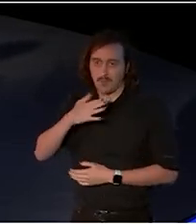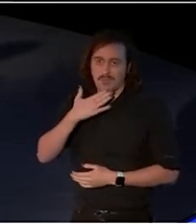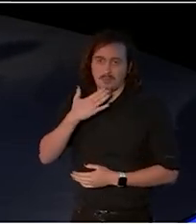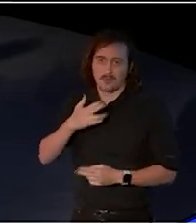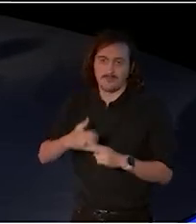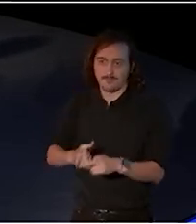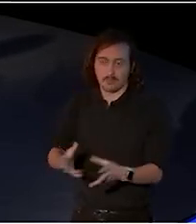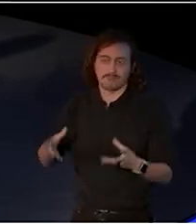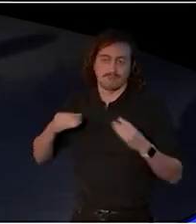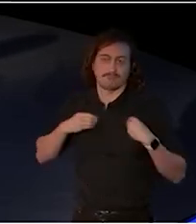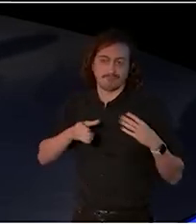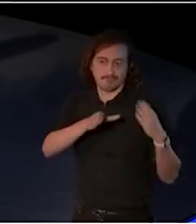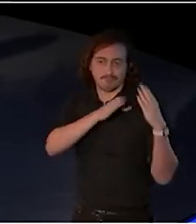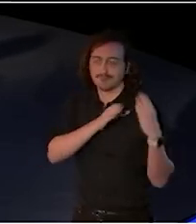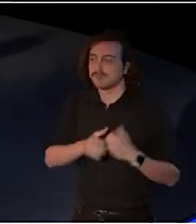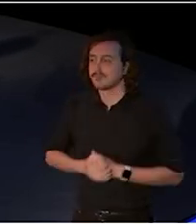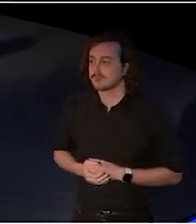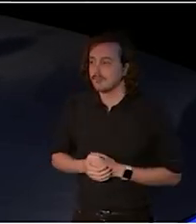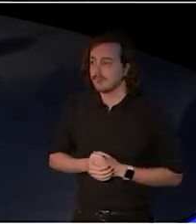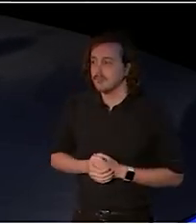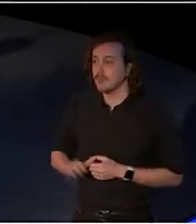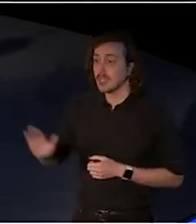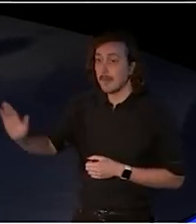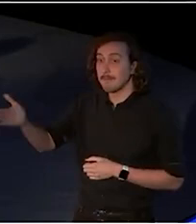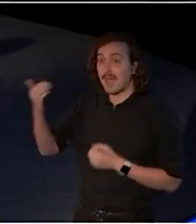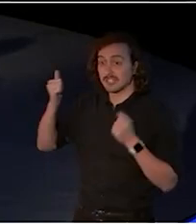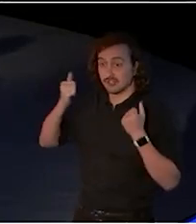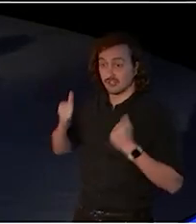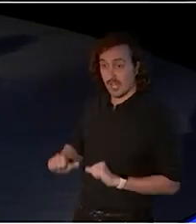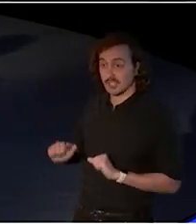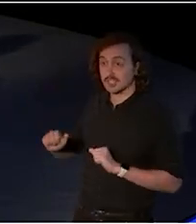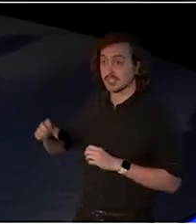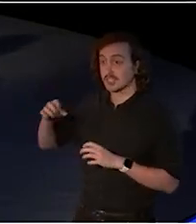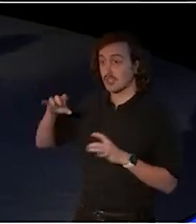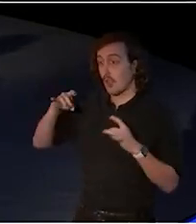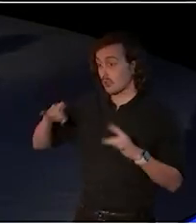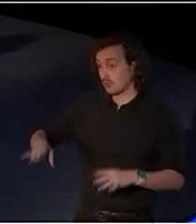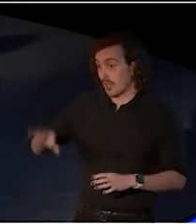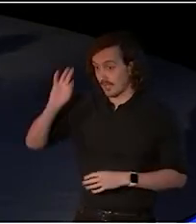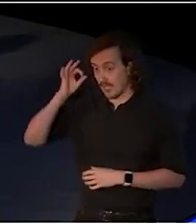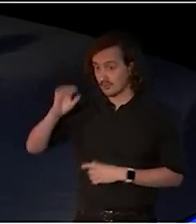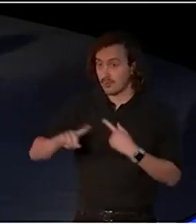To former chairs of the Australia Council who are here today, and Creative Partnerships Australia,